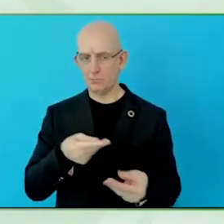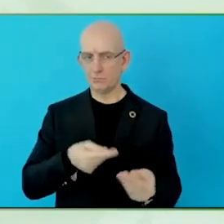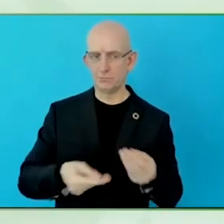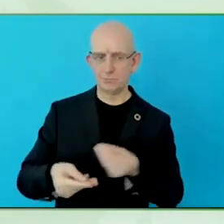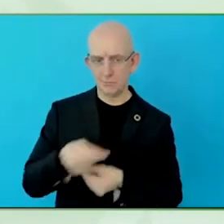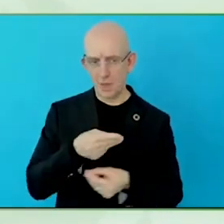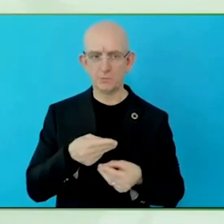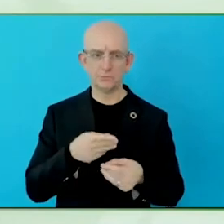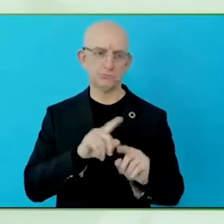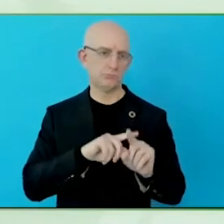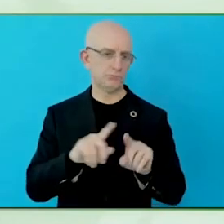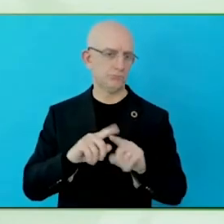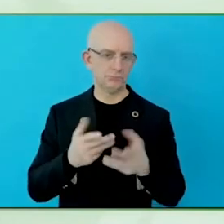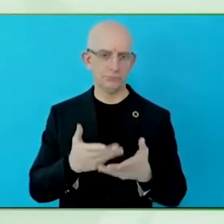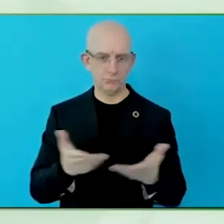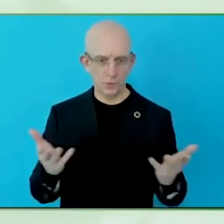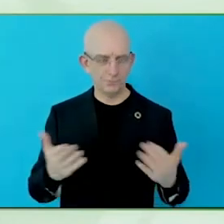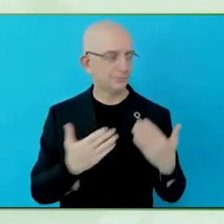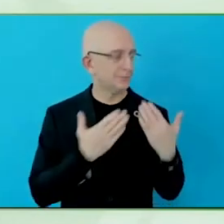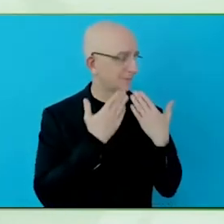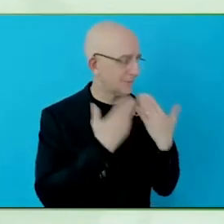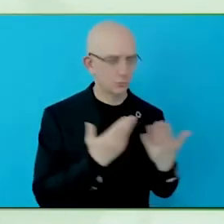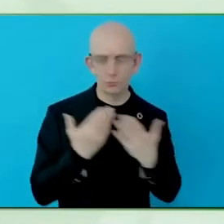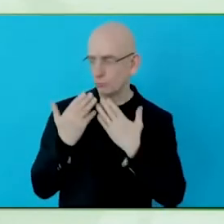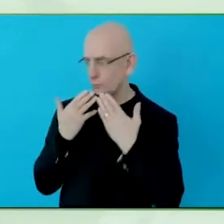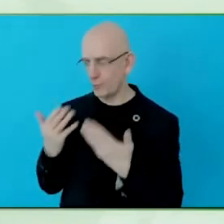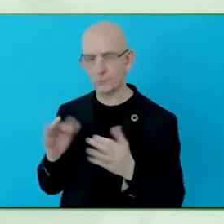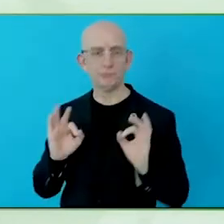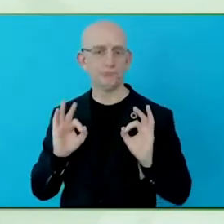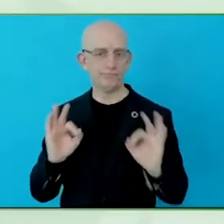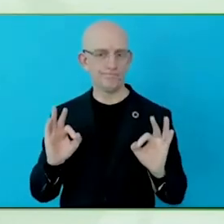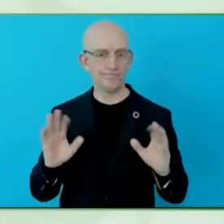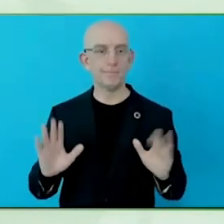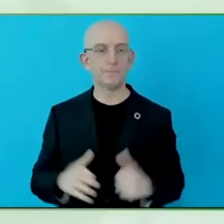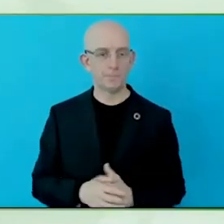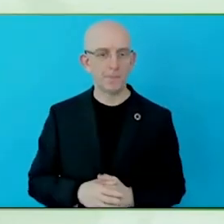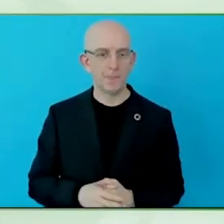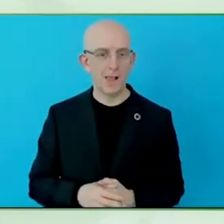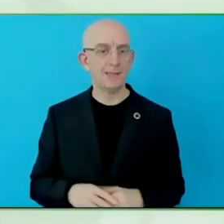and simple language, so we have got both the immediate accessibility to learning